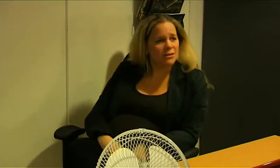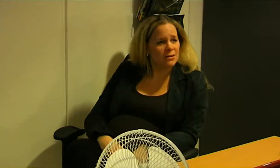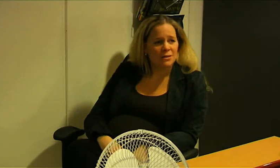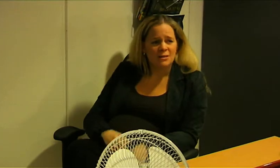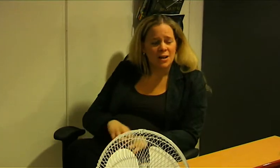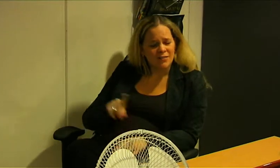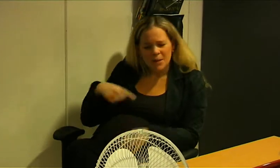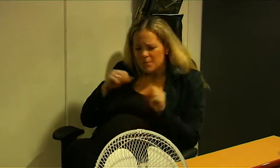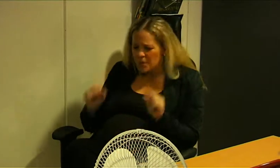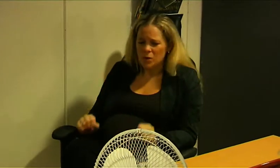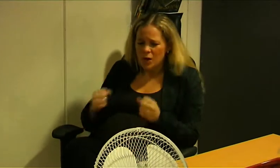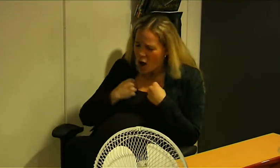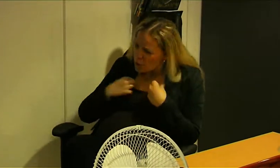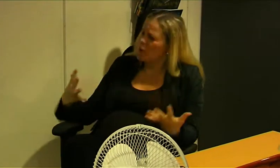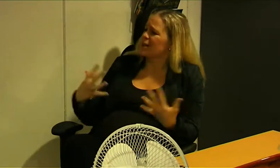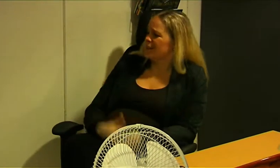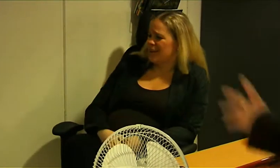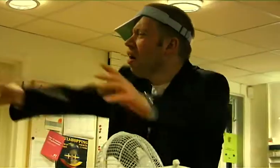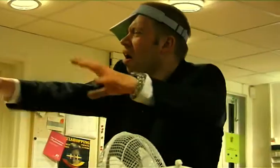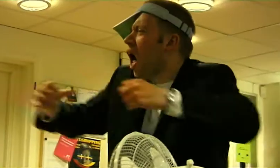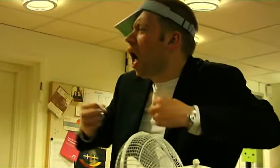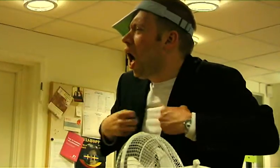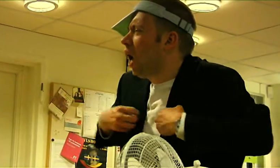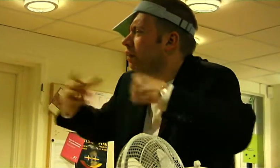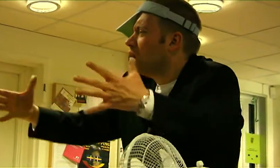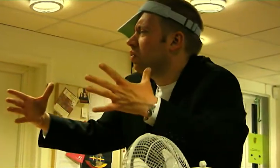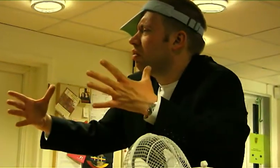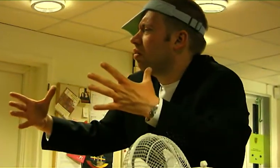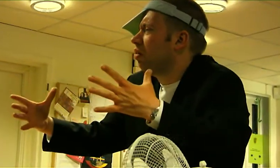We gotta decolonise ourselves! Decolonise?